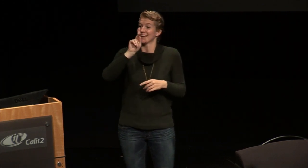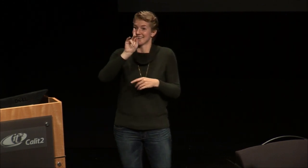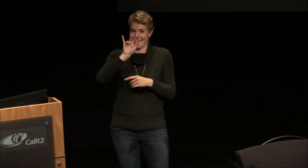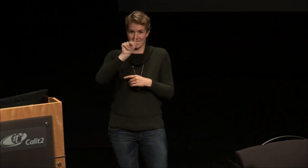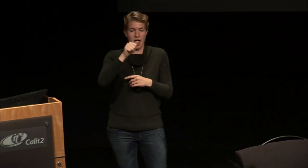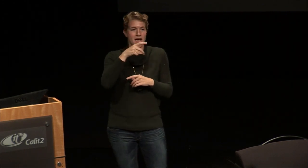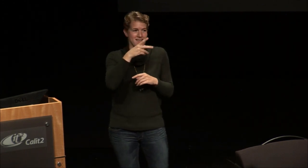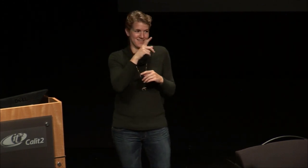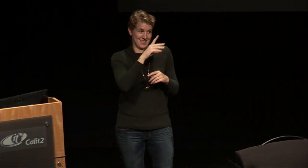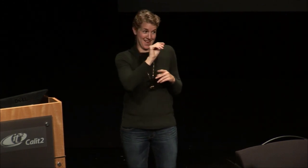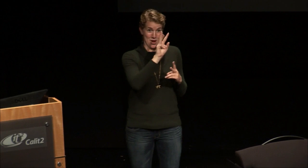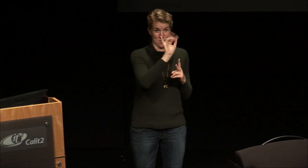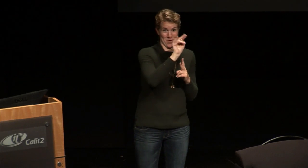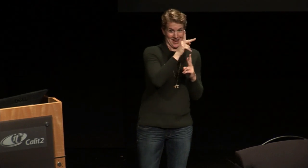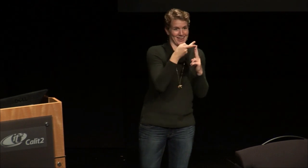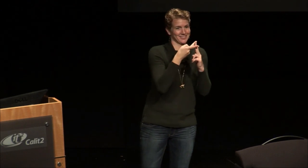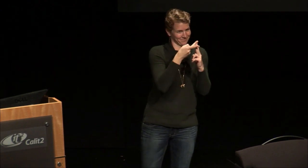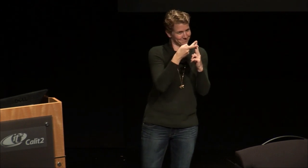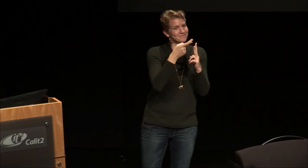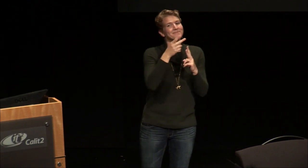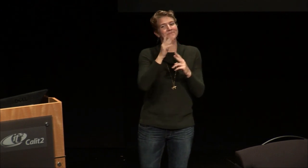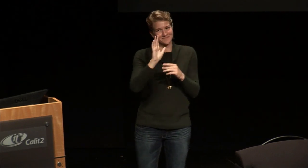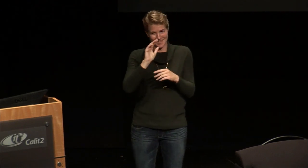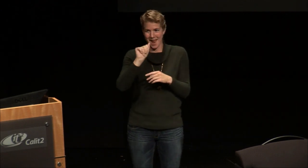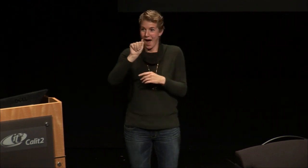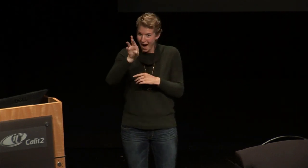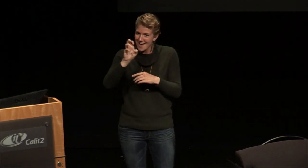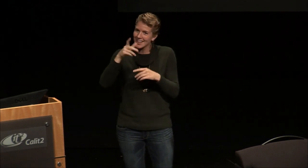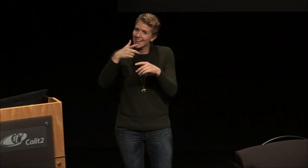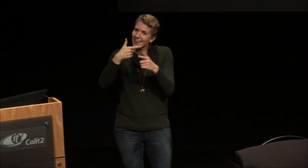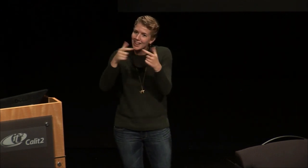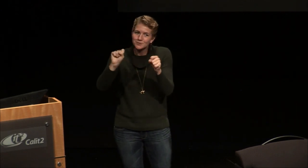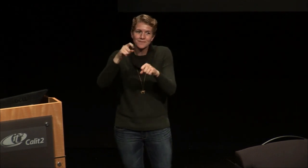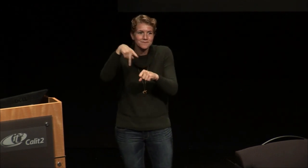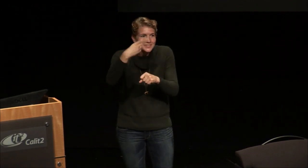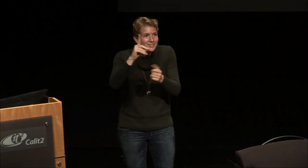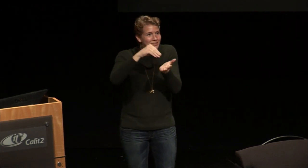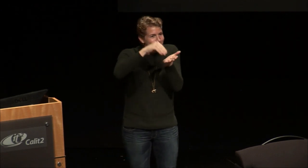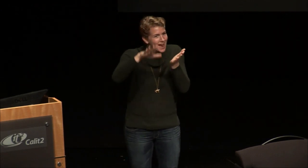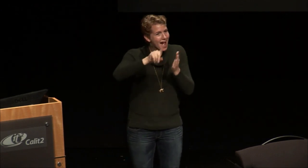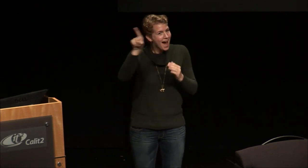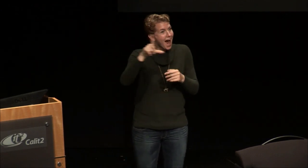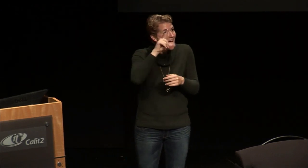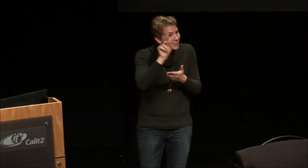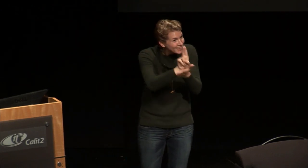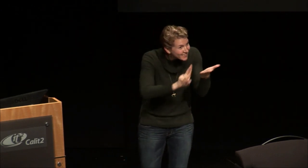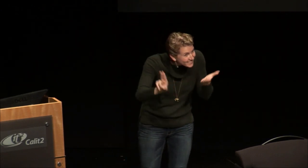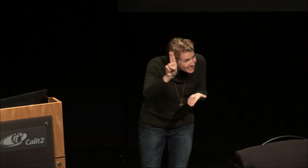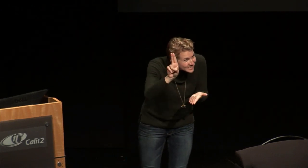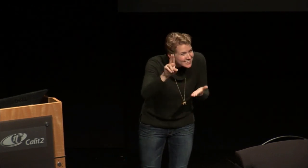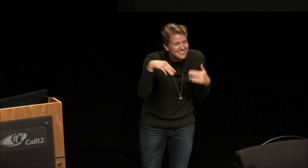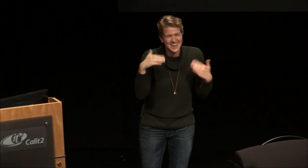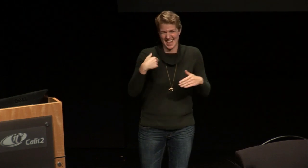own personal interpreter Kiva tonight so Kiva and wink are also linguistics